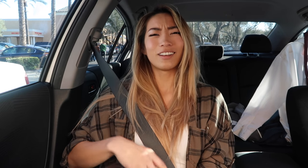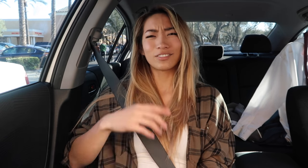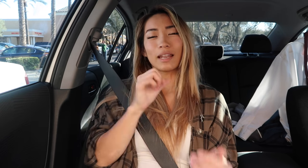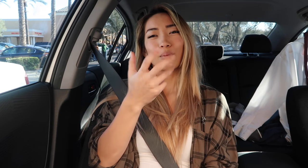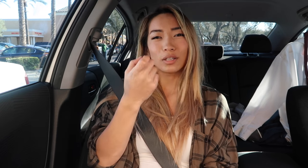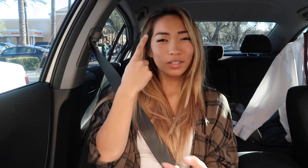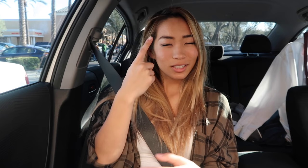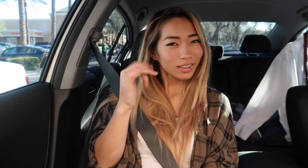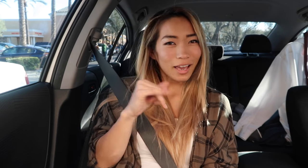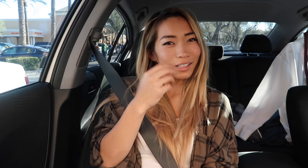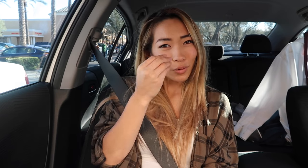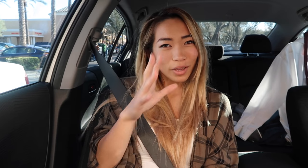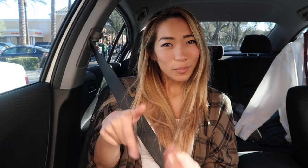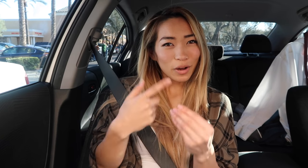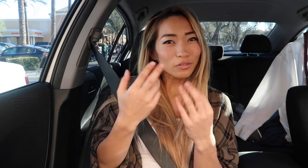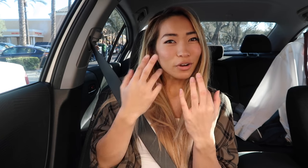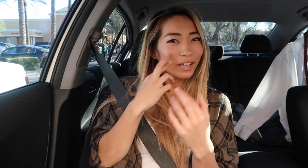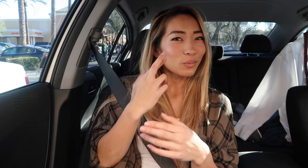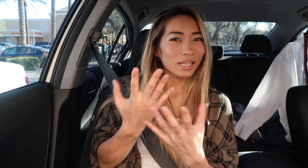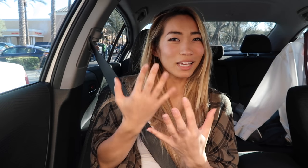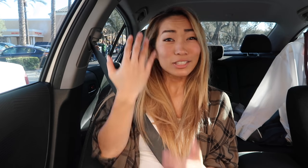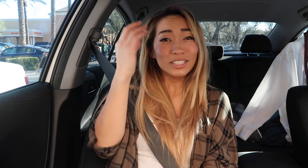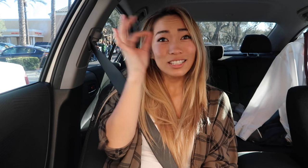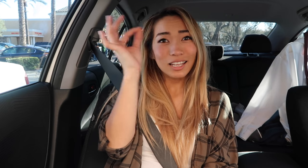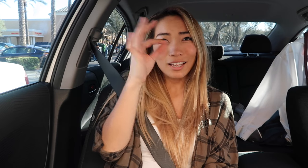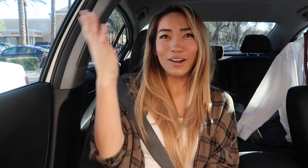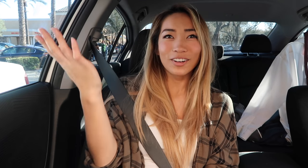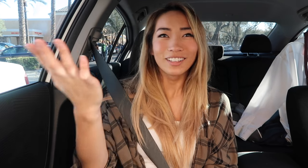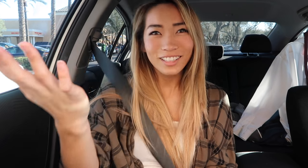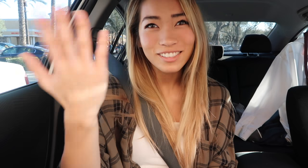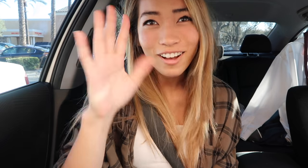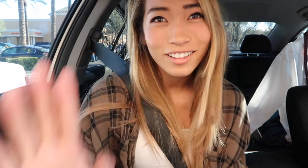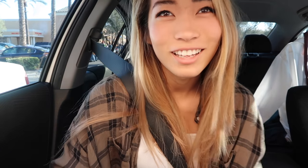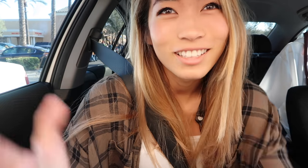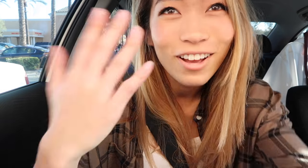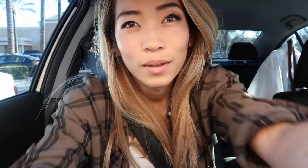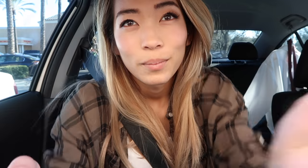I don't want you to think that I don't care about Ryan waiting I just didn't know. That's all I didn't know